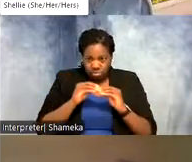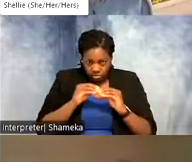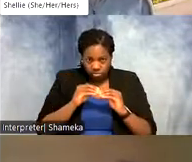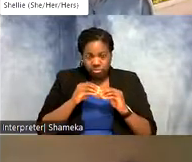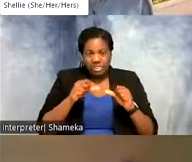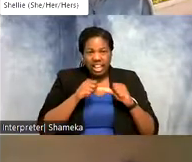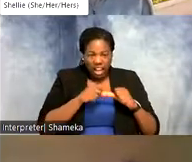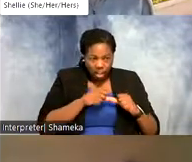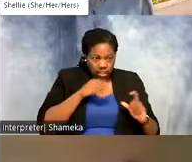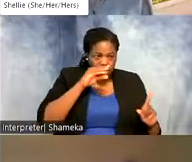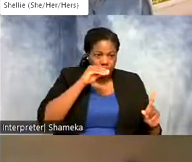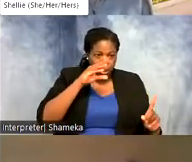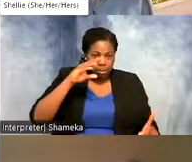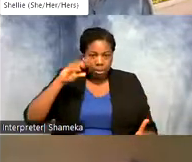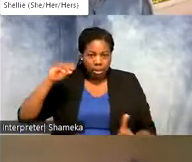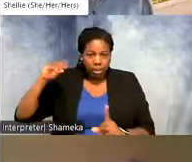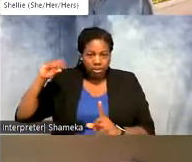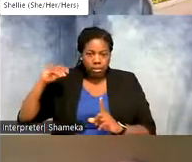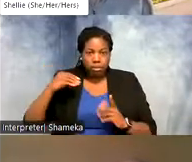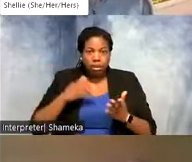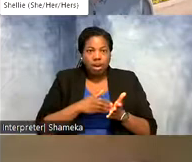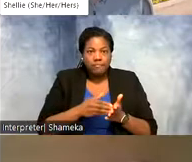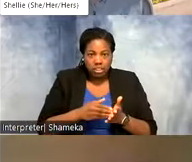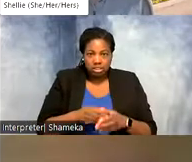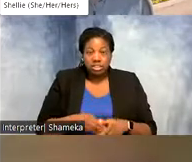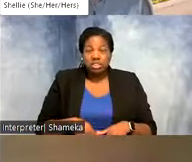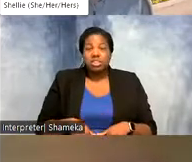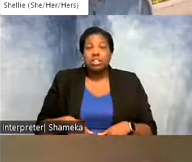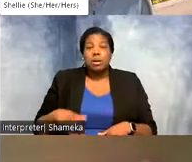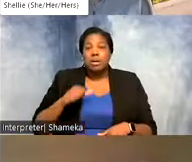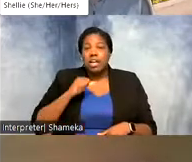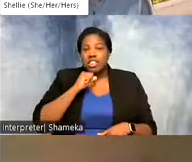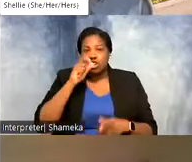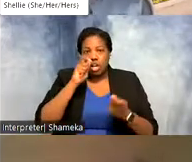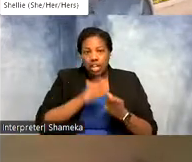We get more locations off of those birds but the locations are not as accurate. Sometimes